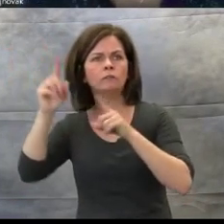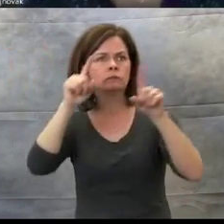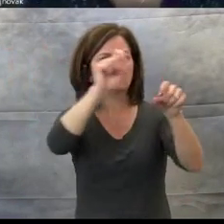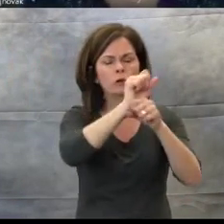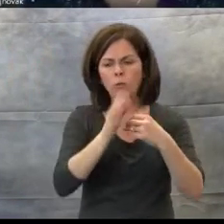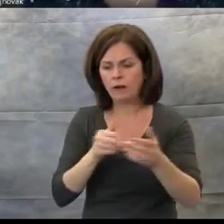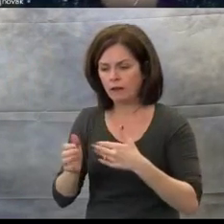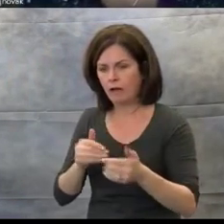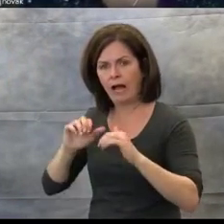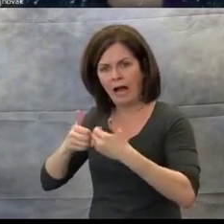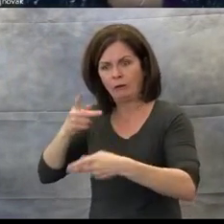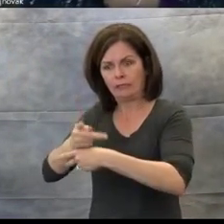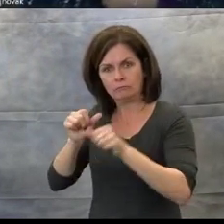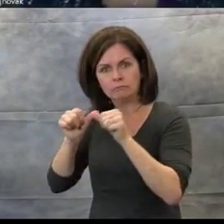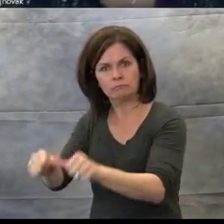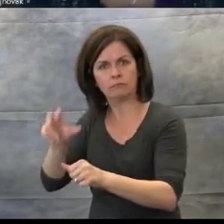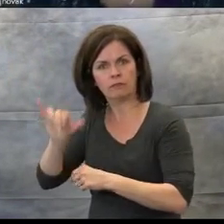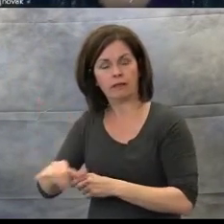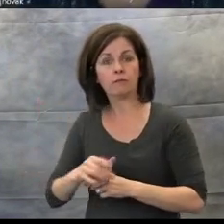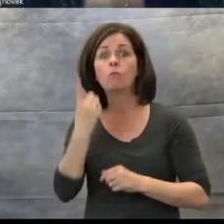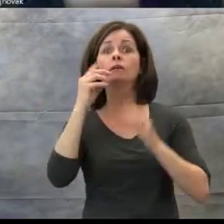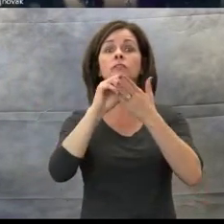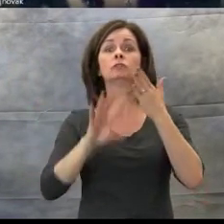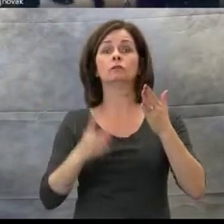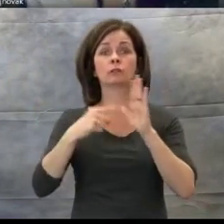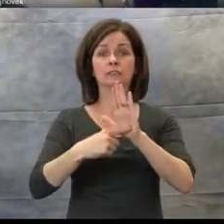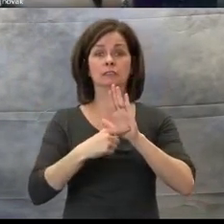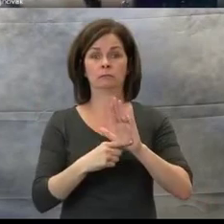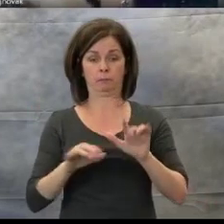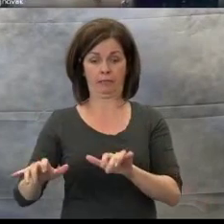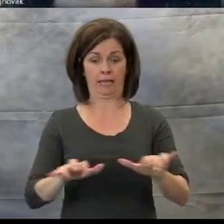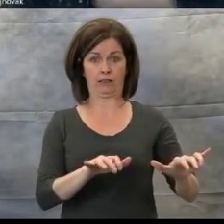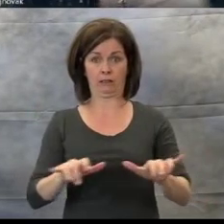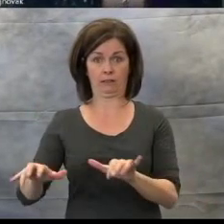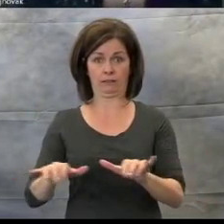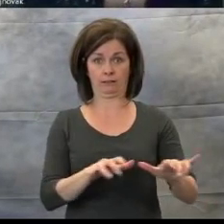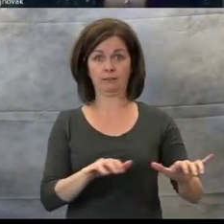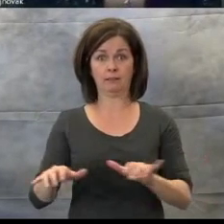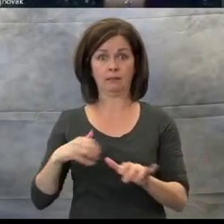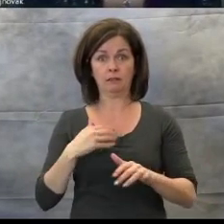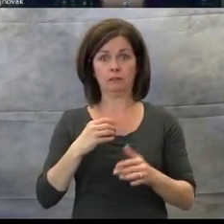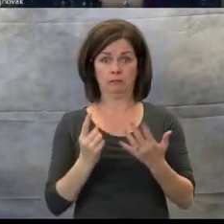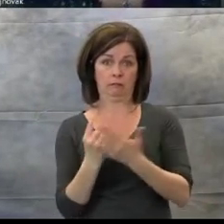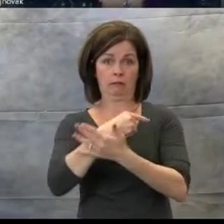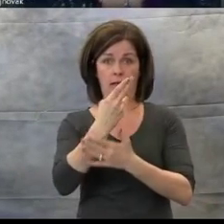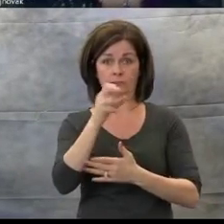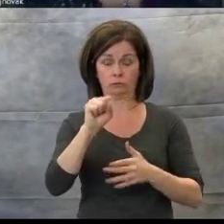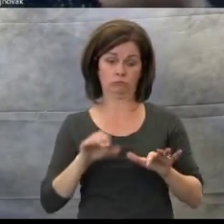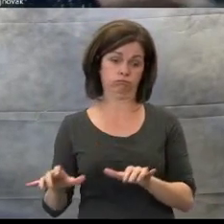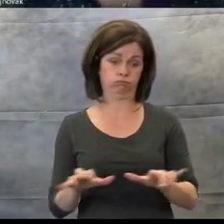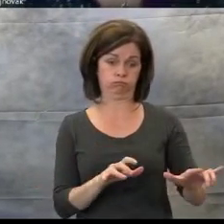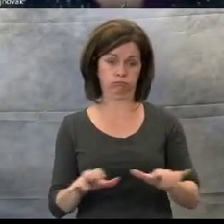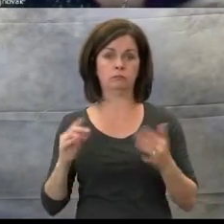high school and now in his adult stage of life, he plays for nursing homes around his community.